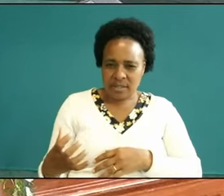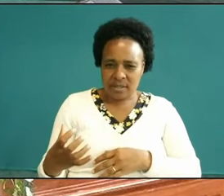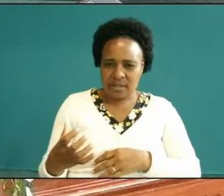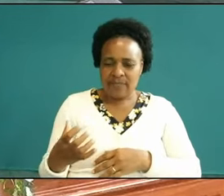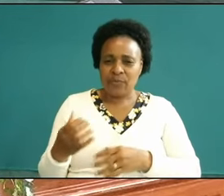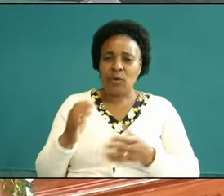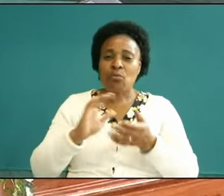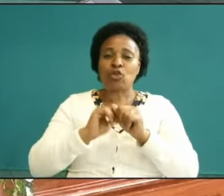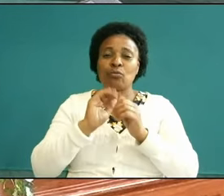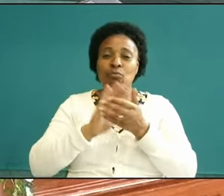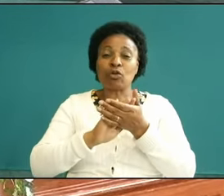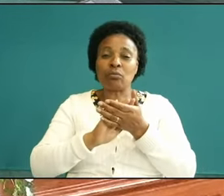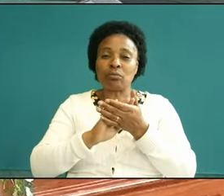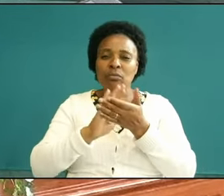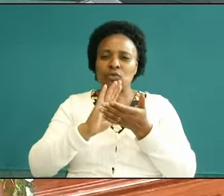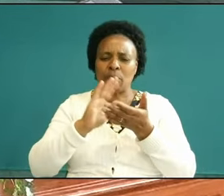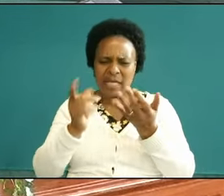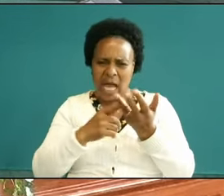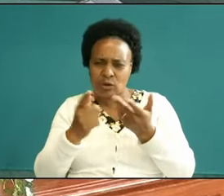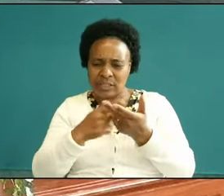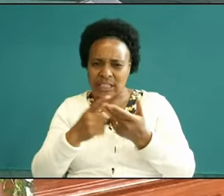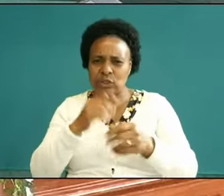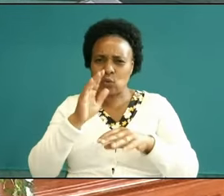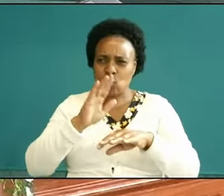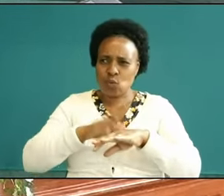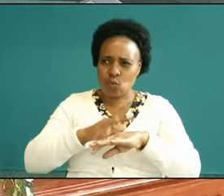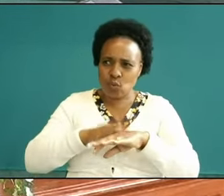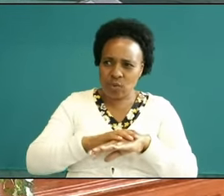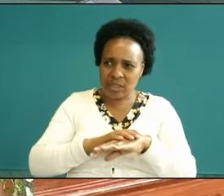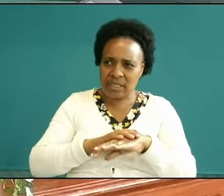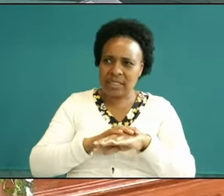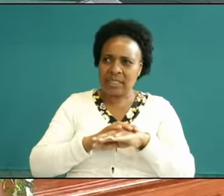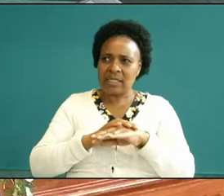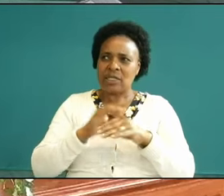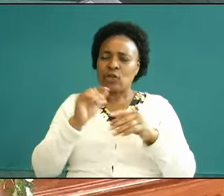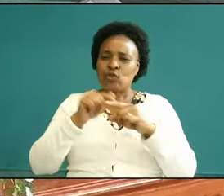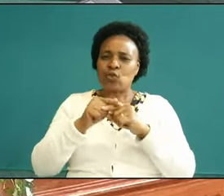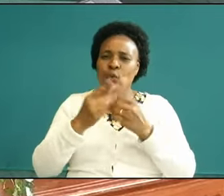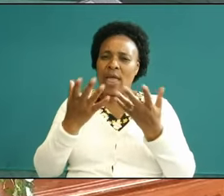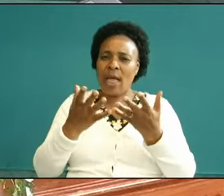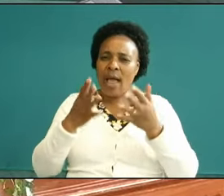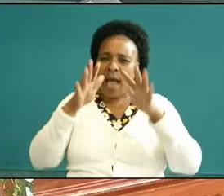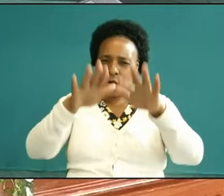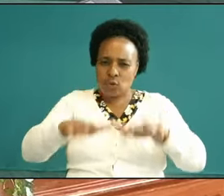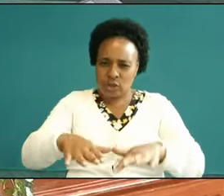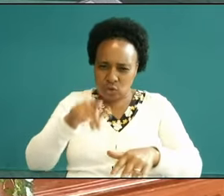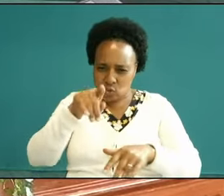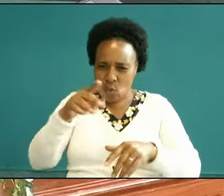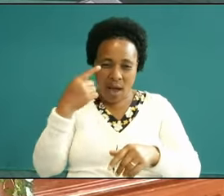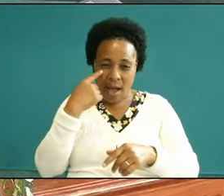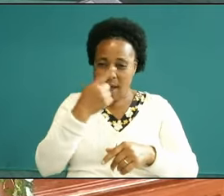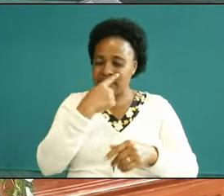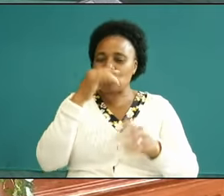your shameful nakedness and expose and serve anointment to anoint your eyes so that you